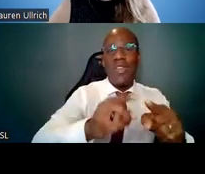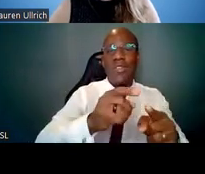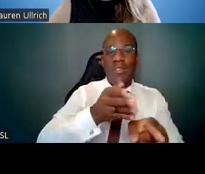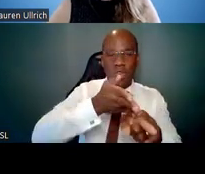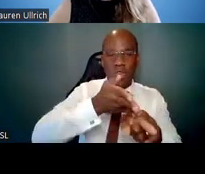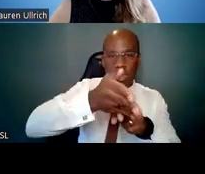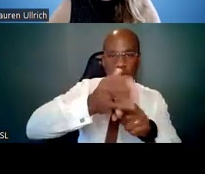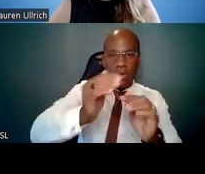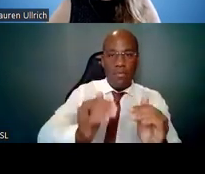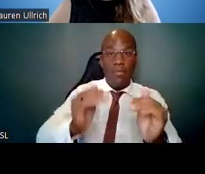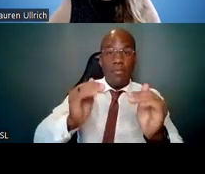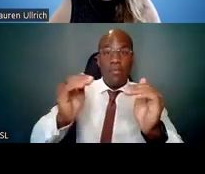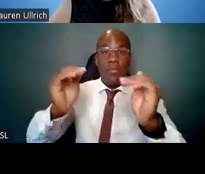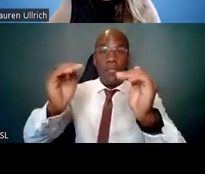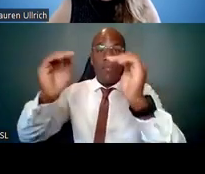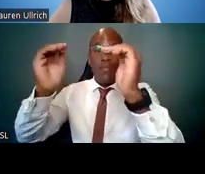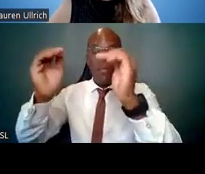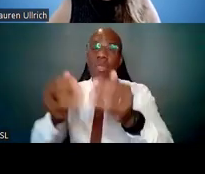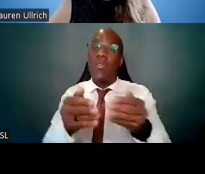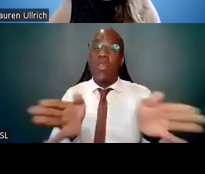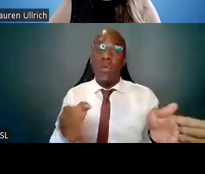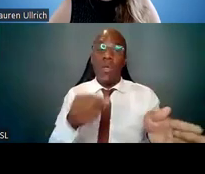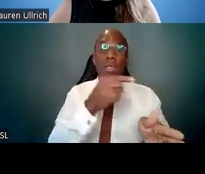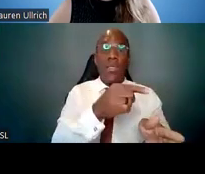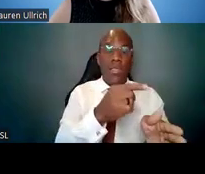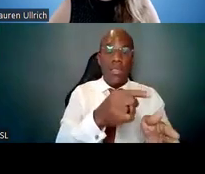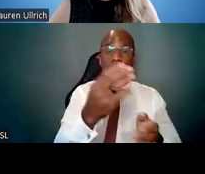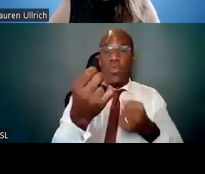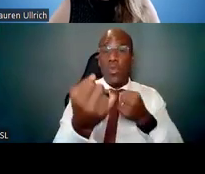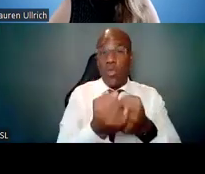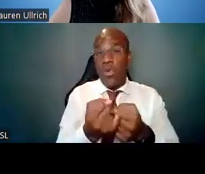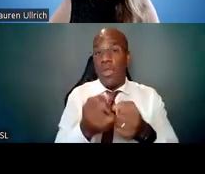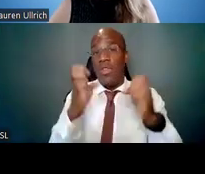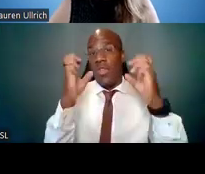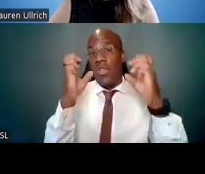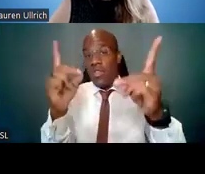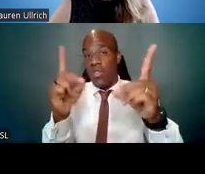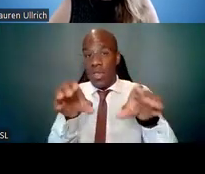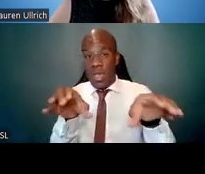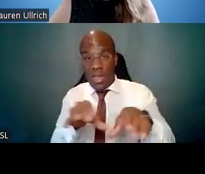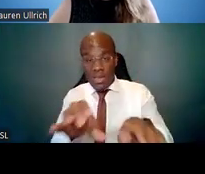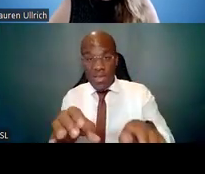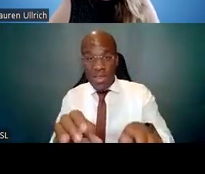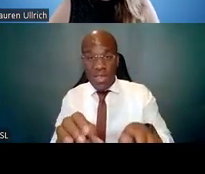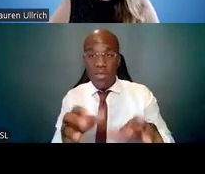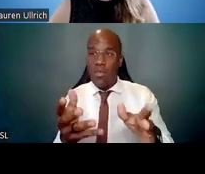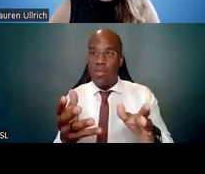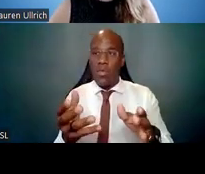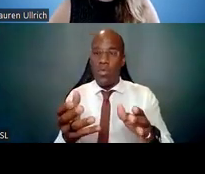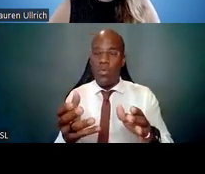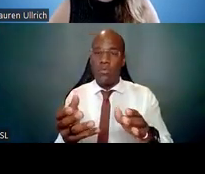that support educational activities to complement or enhance the training of the workforce.